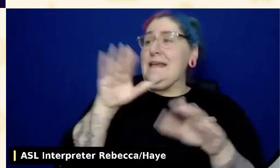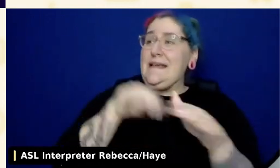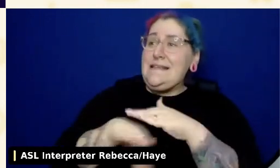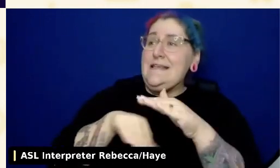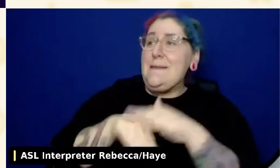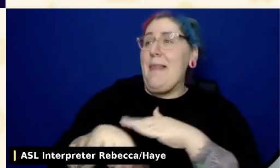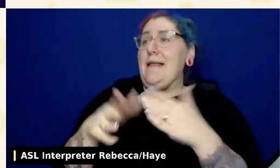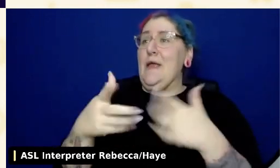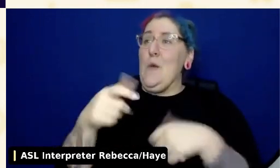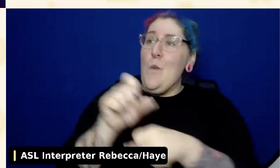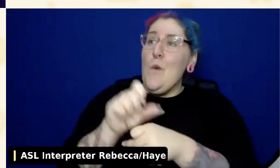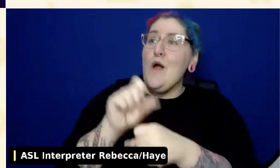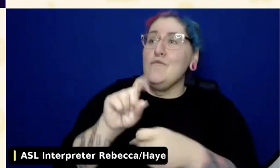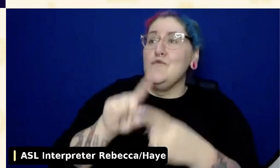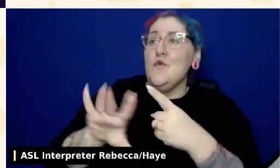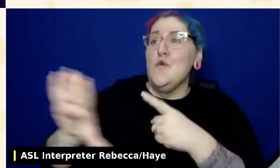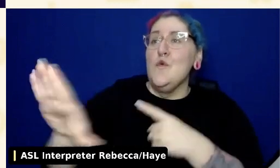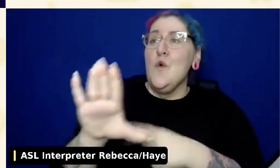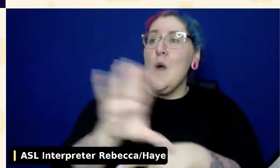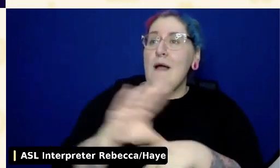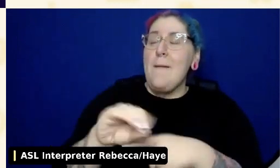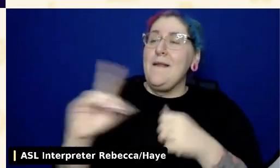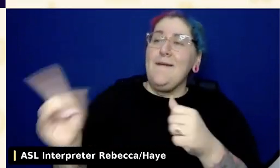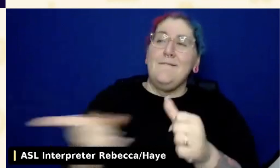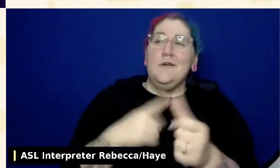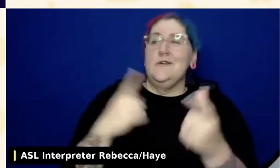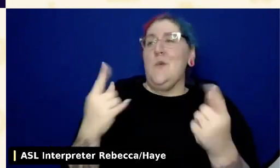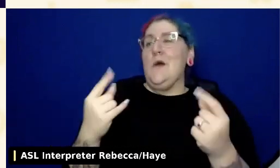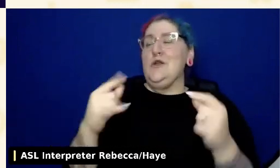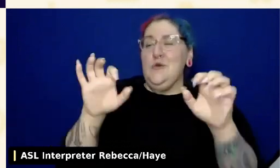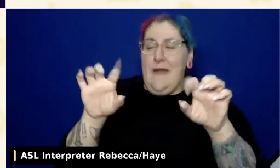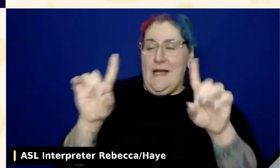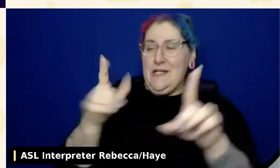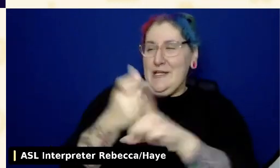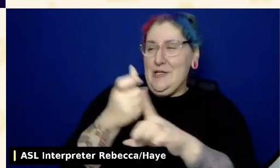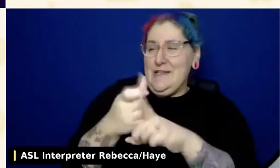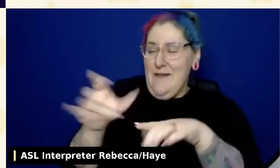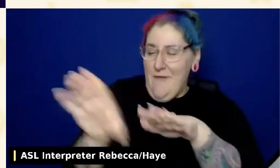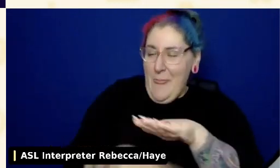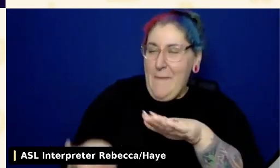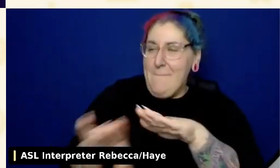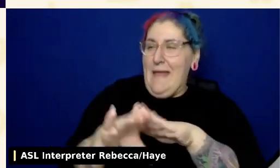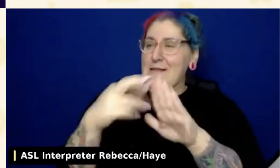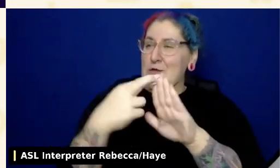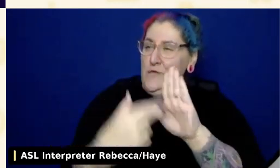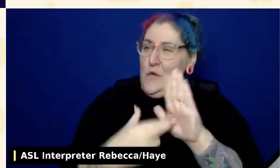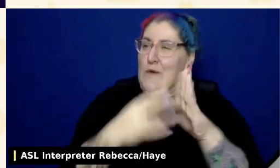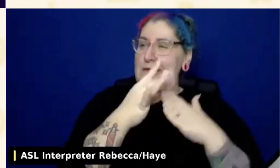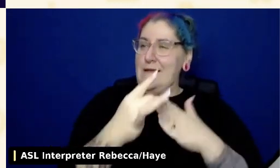to do is educate yourself on the basic principles and guidelines of the Web Content Accessibility Guidelines or WCAG.